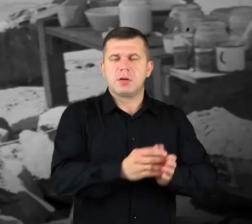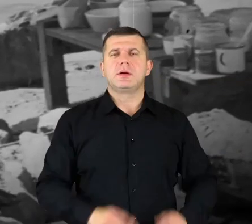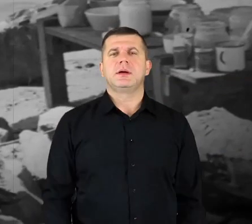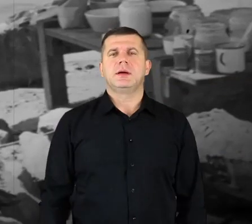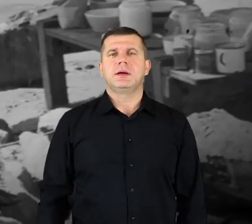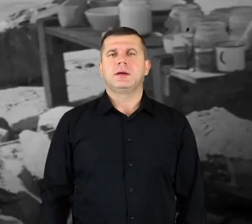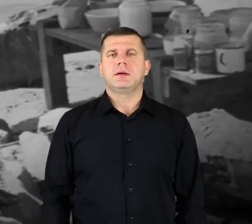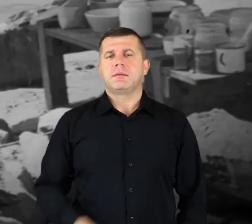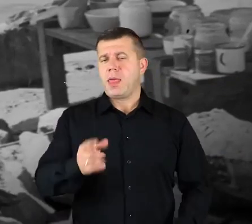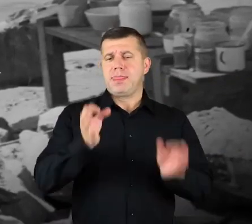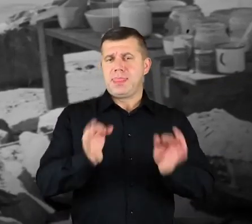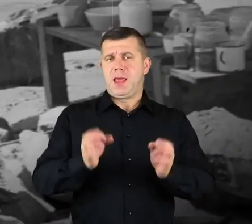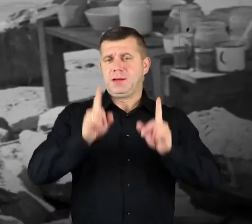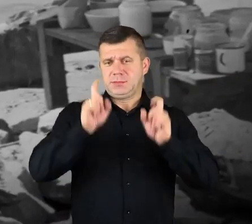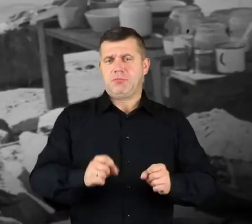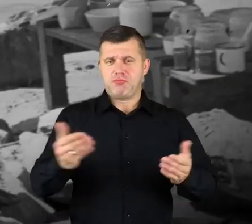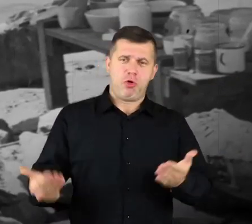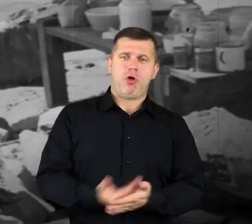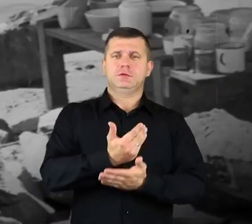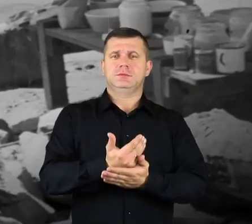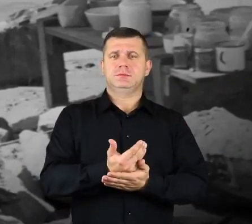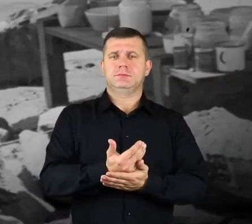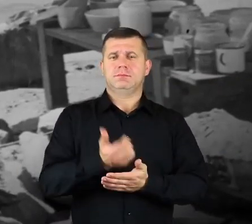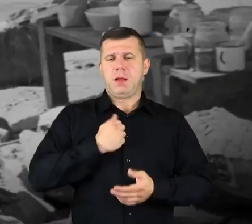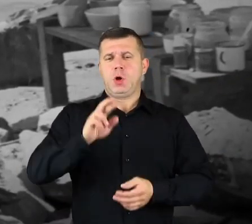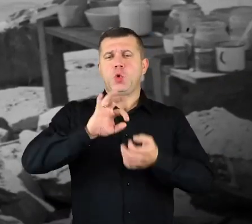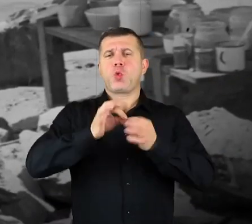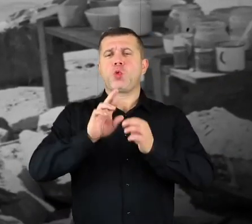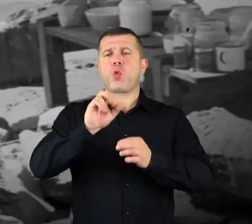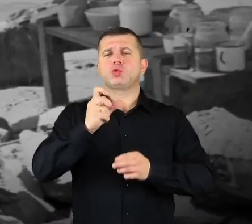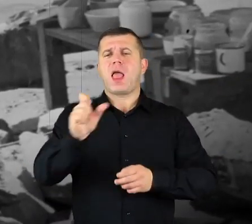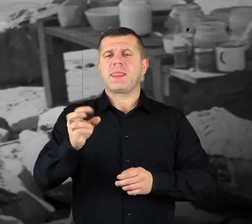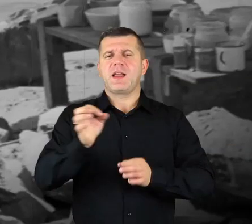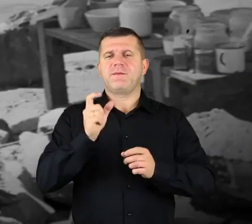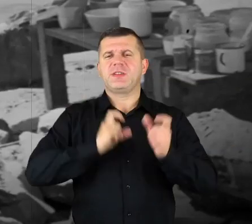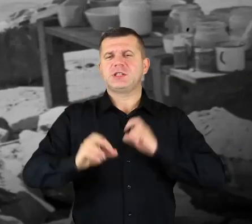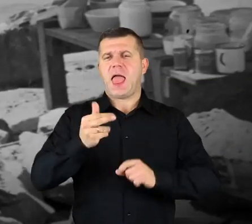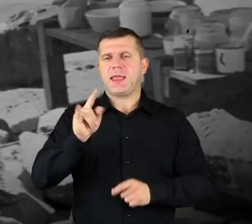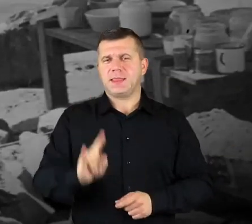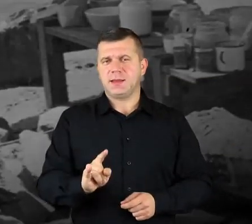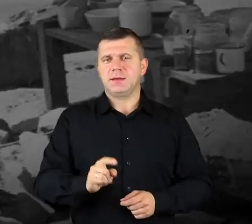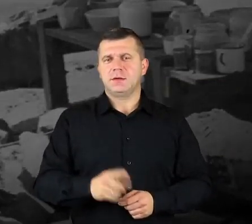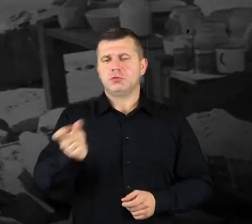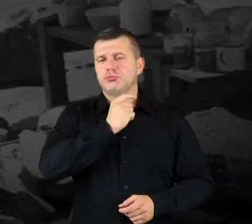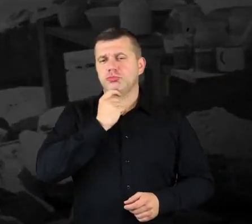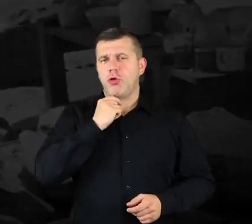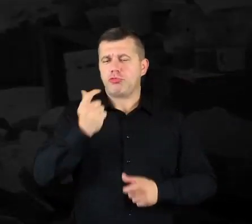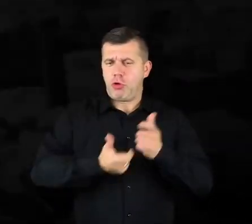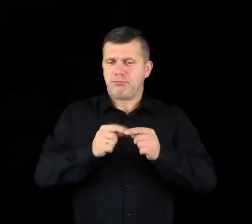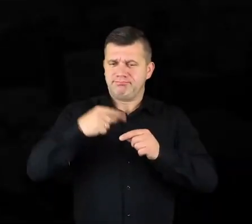but it’s becoming alive again. We have “Vistula’s Rosary”. Parish priest from Czerwińsk, it’s another year in a row,